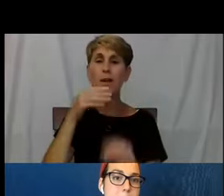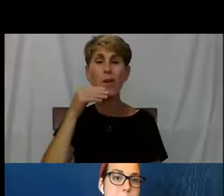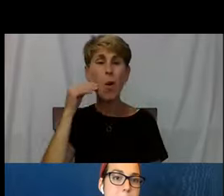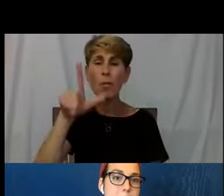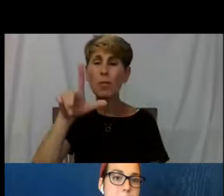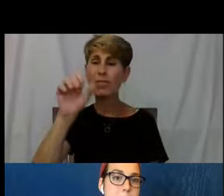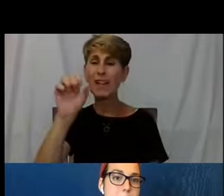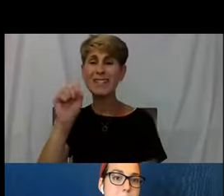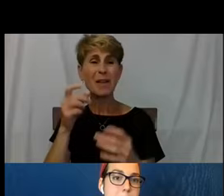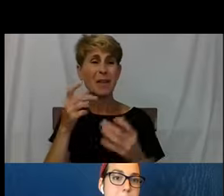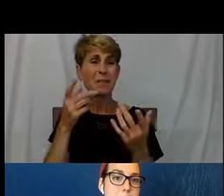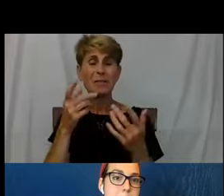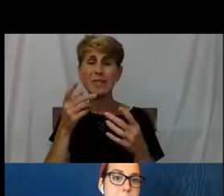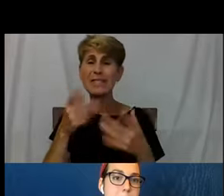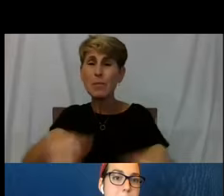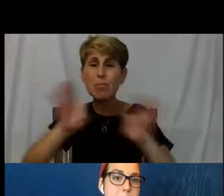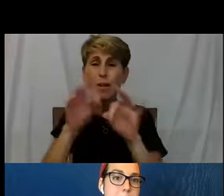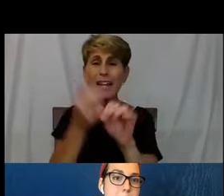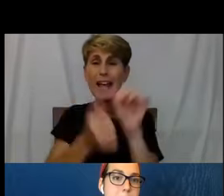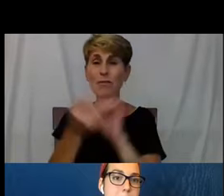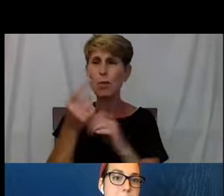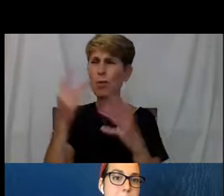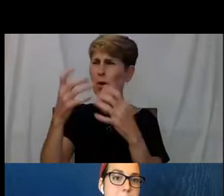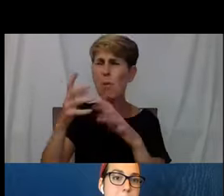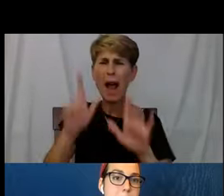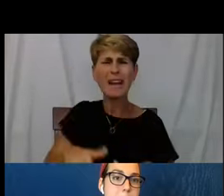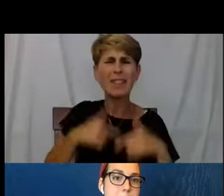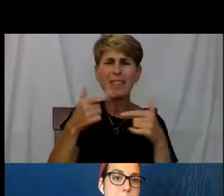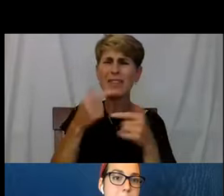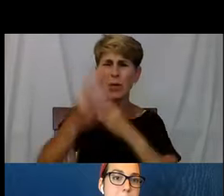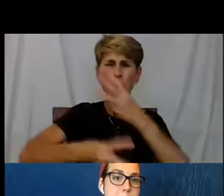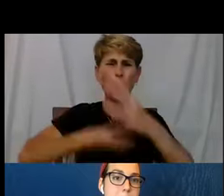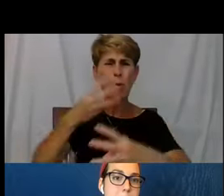We don't wanna live in a world that hurts. We don't wanna walk by people